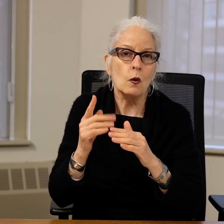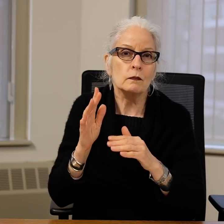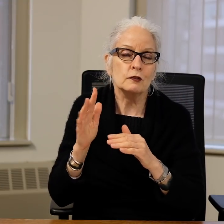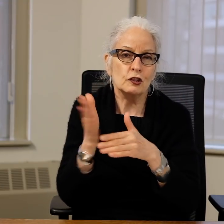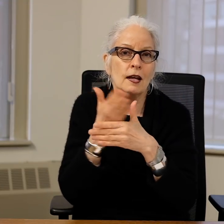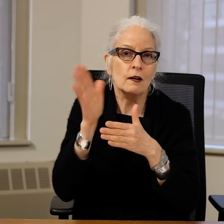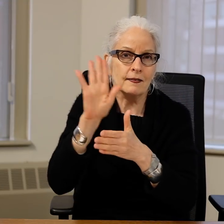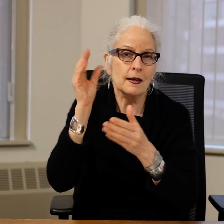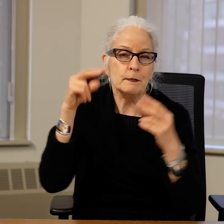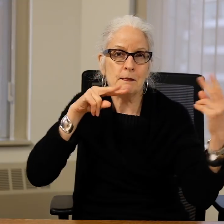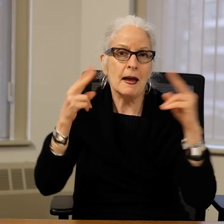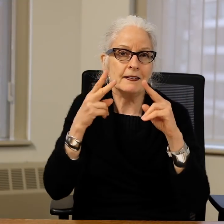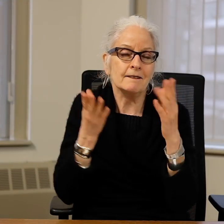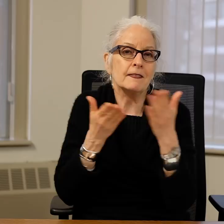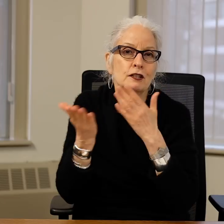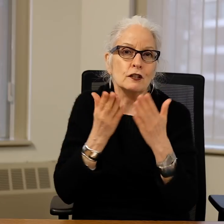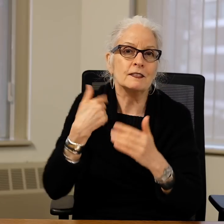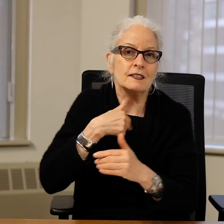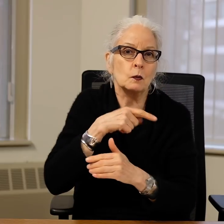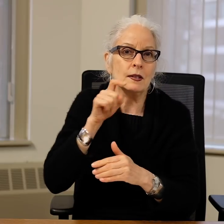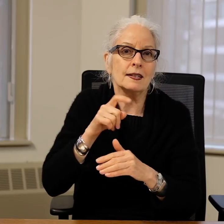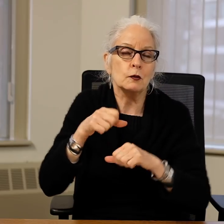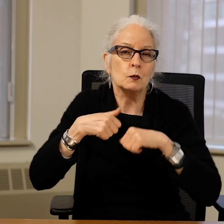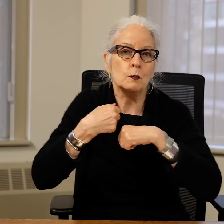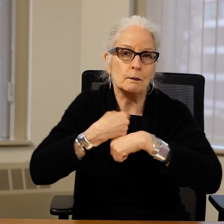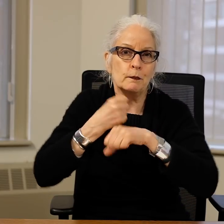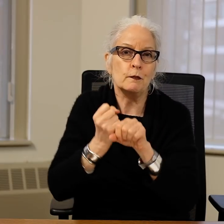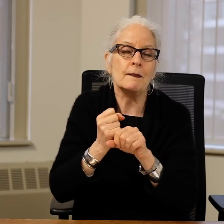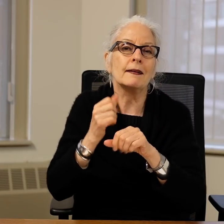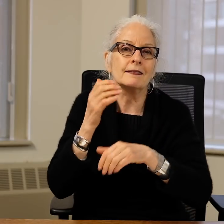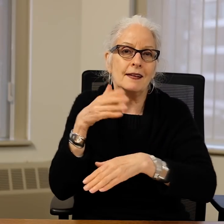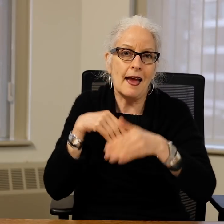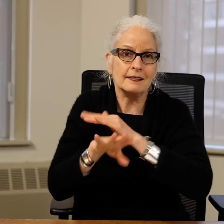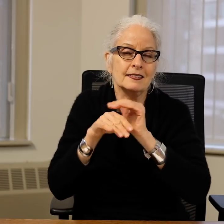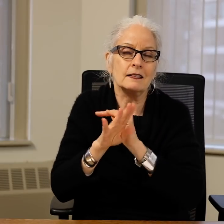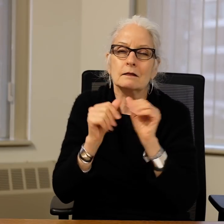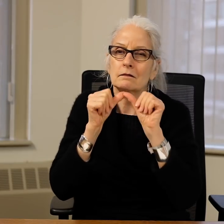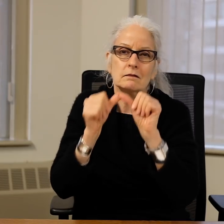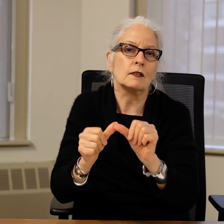planning for and sharing their perspectives with us on necessary services to ensure the